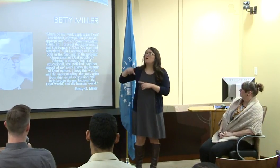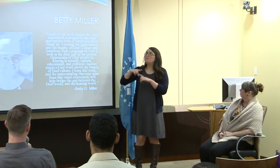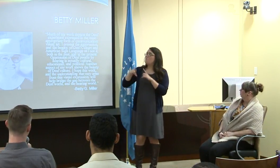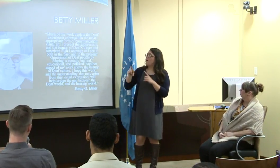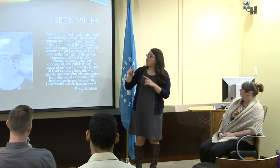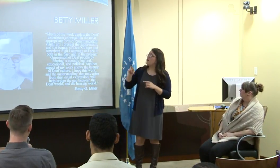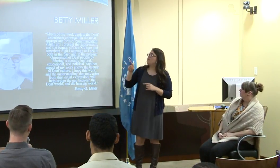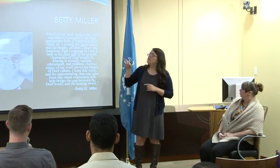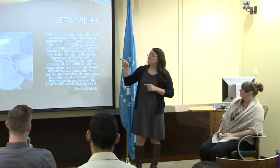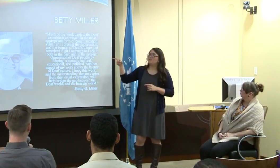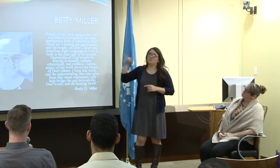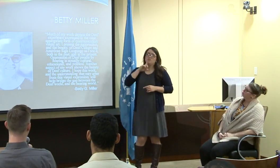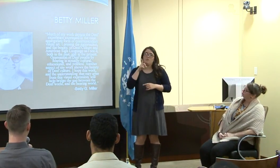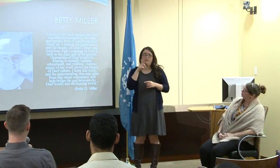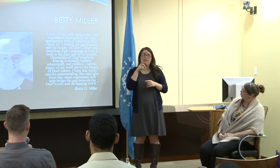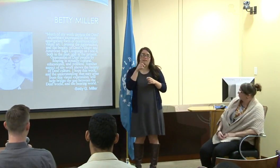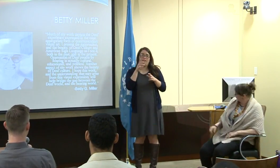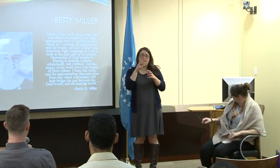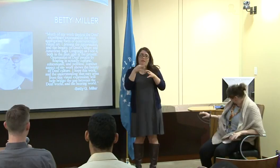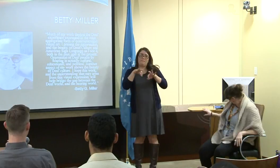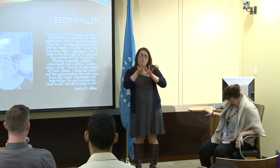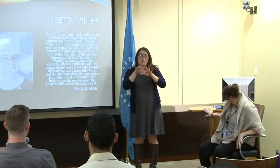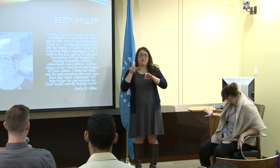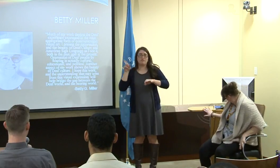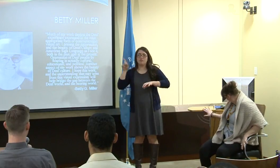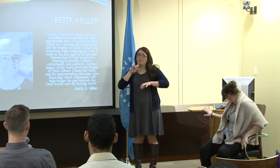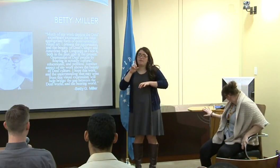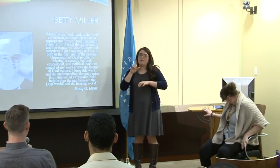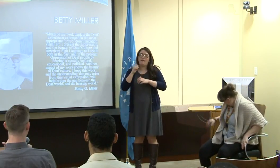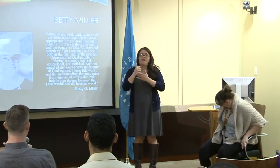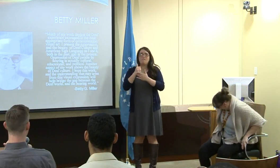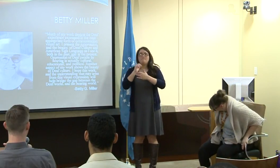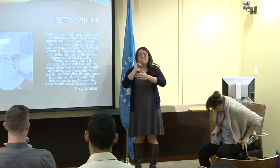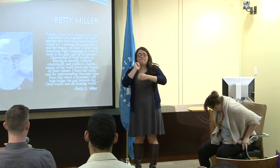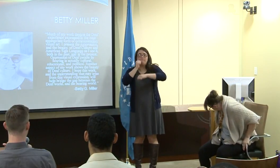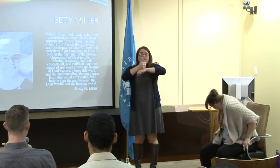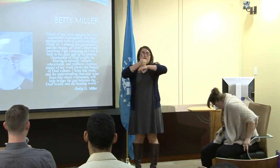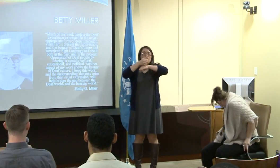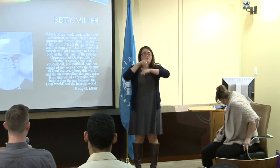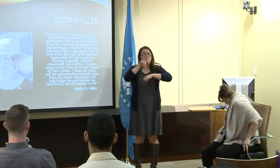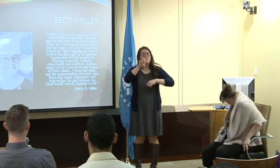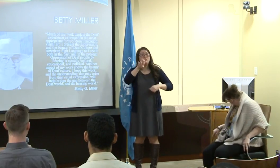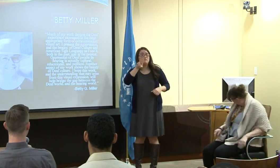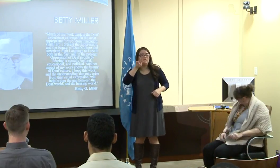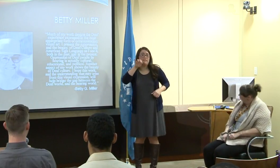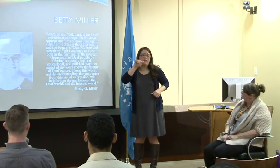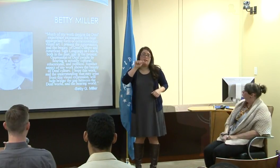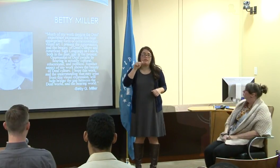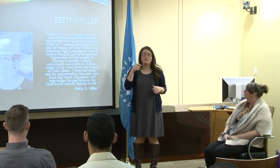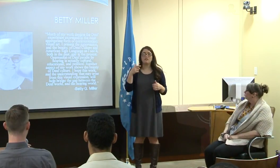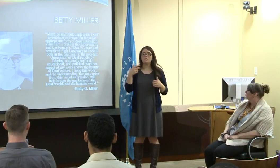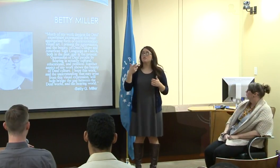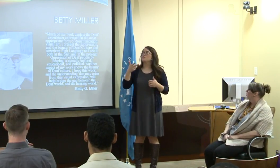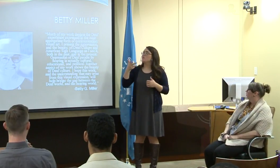I know it's a lot, but if you want to go ahead and read this, this was really important about who Dr. Betty Miller was